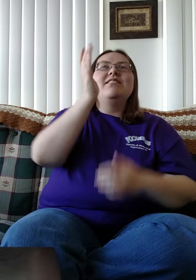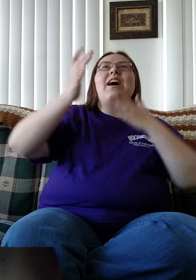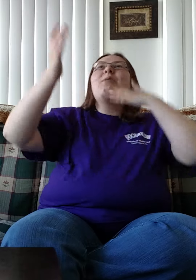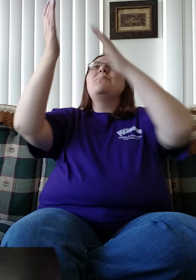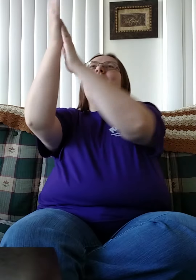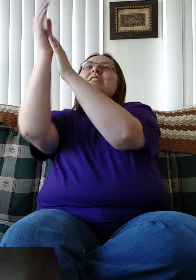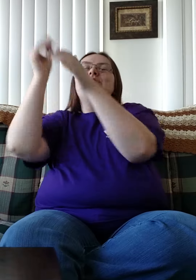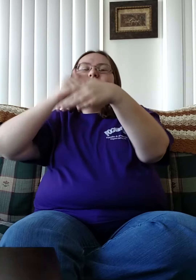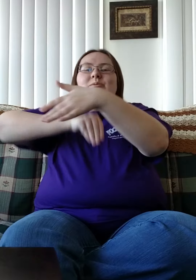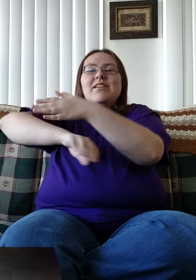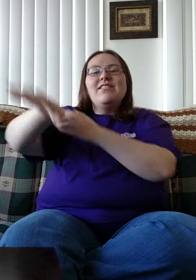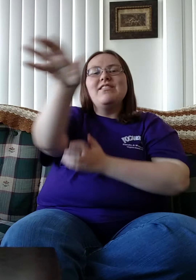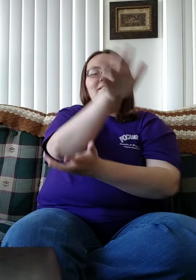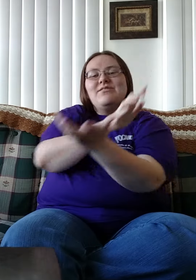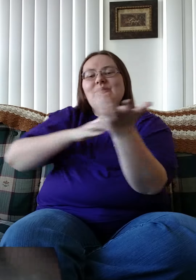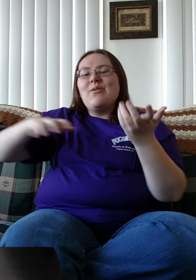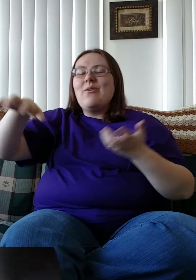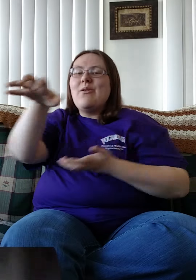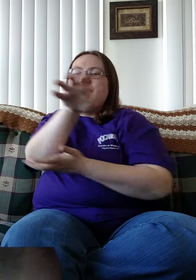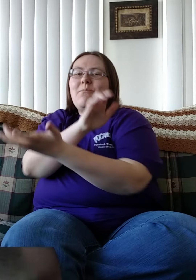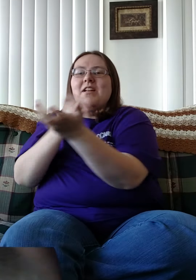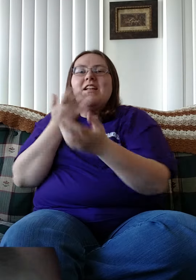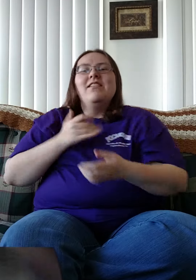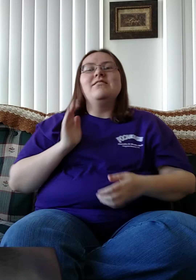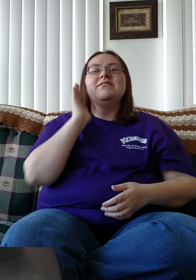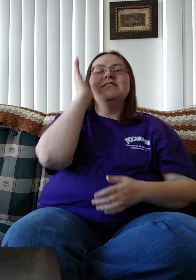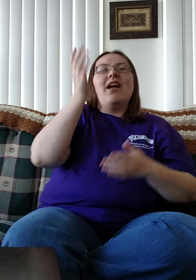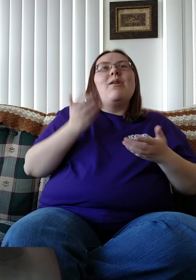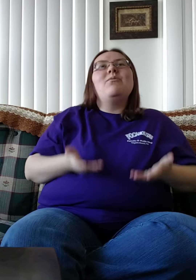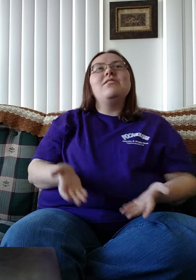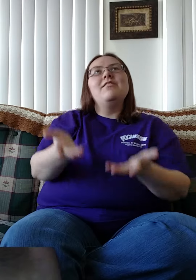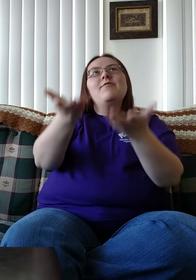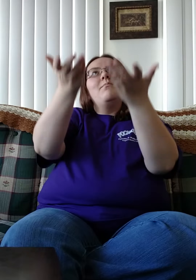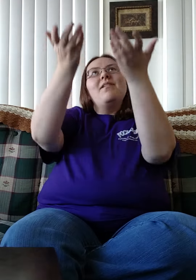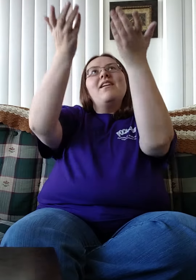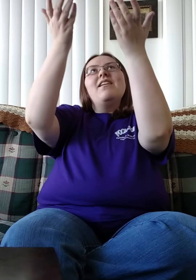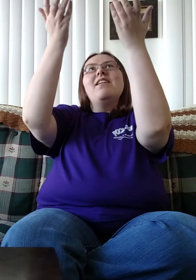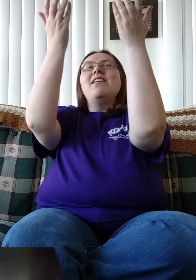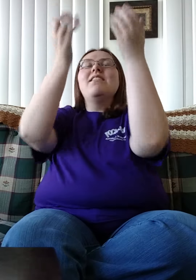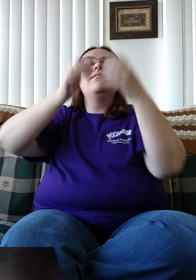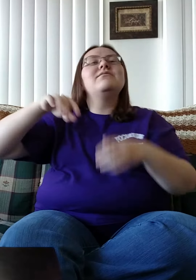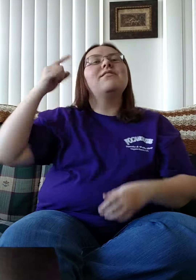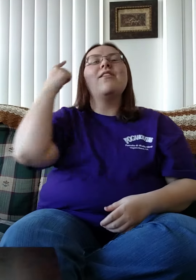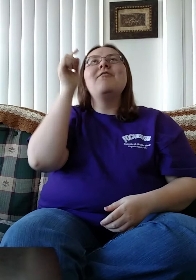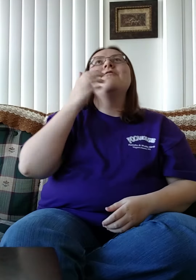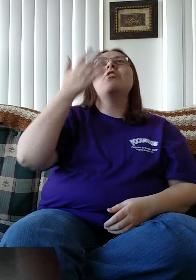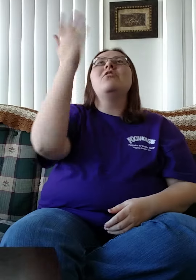And I'll praise You in this storm And I will lift my hands